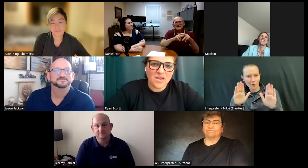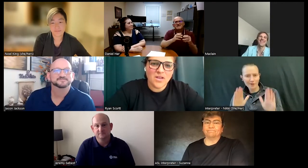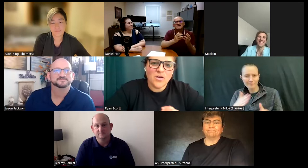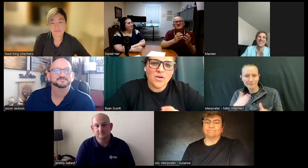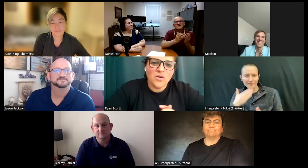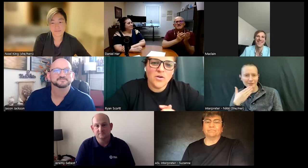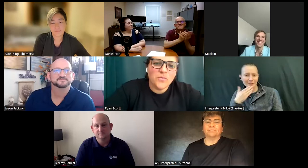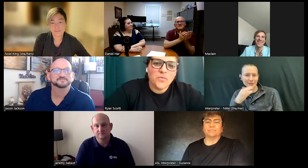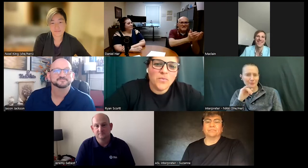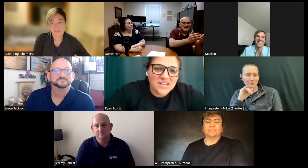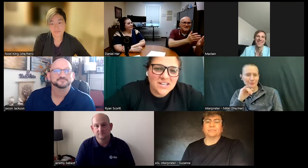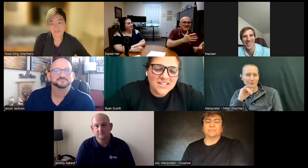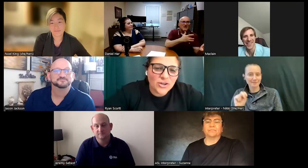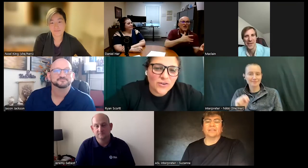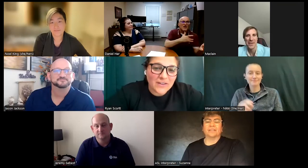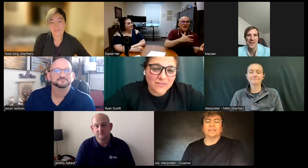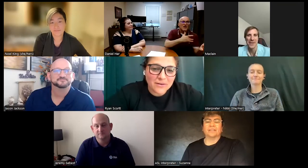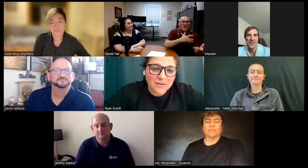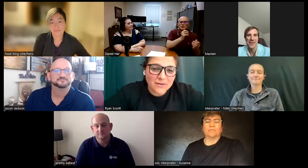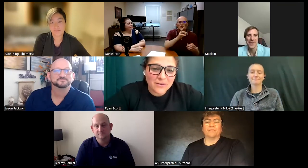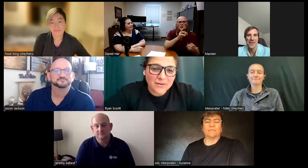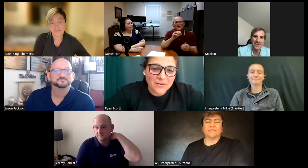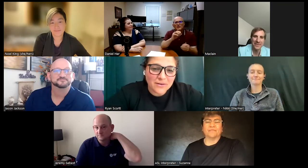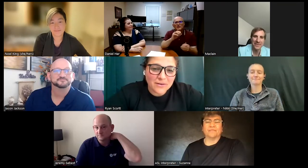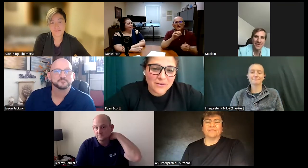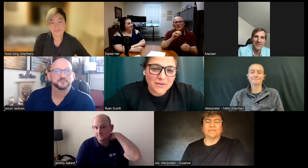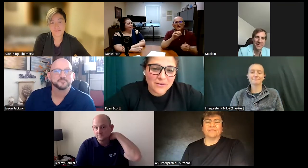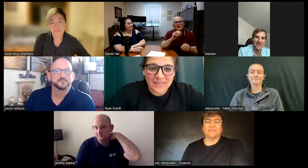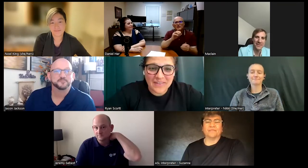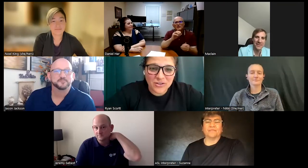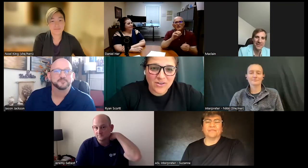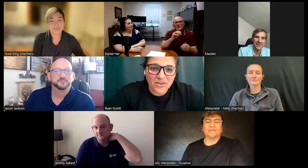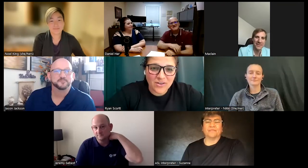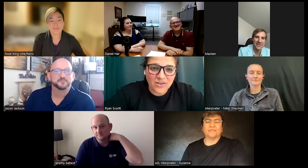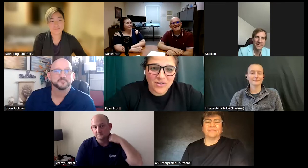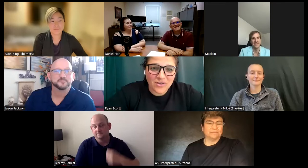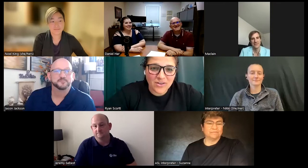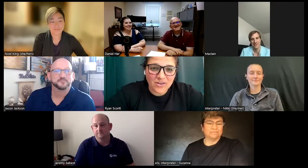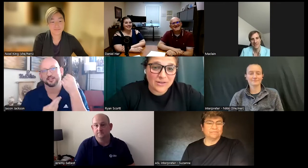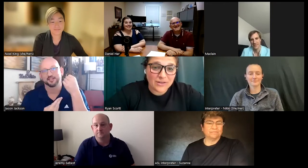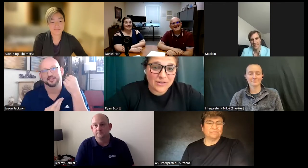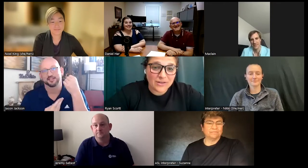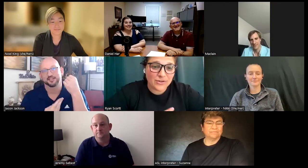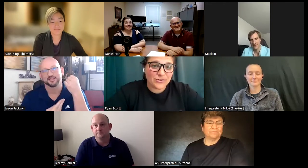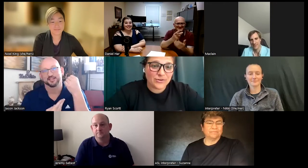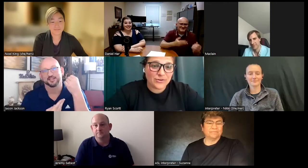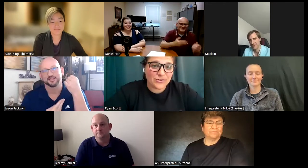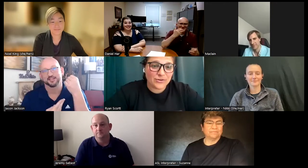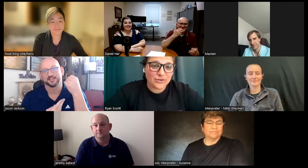Which is your favorite place or most fun that you have gone on a cruise working for the cruises?